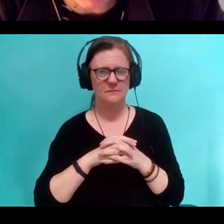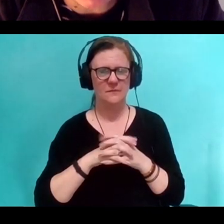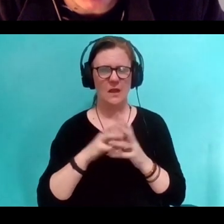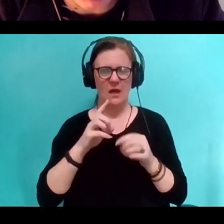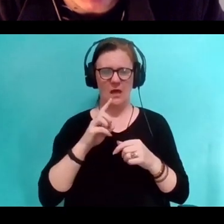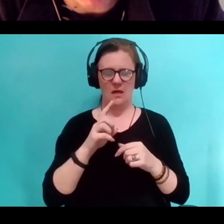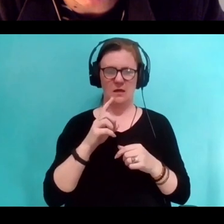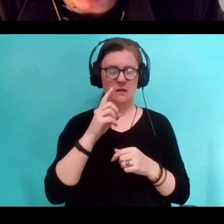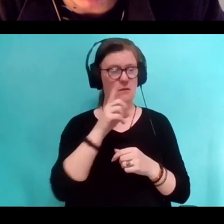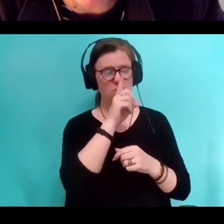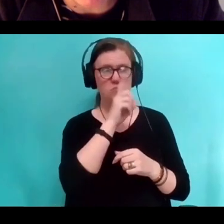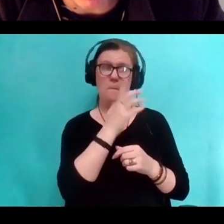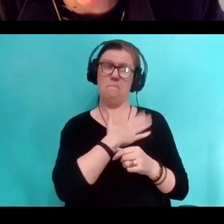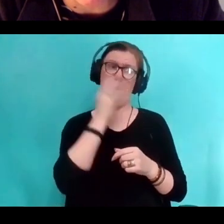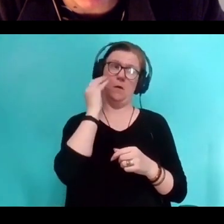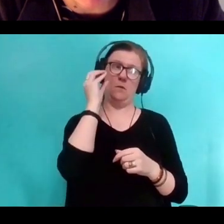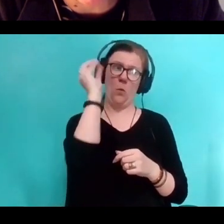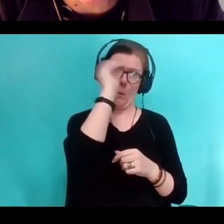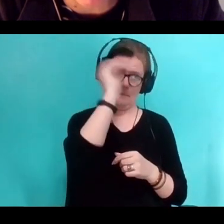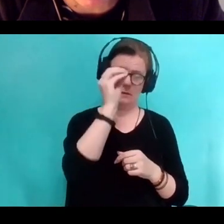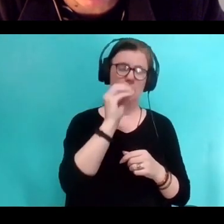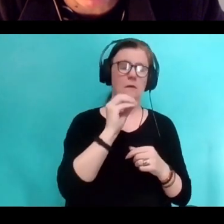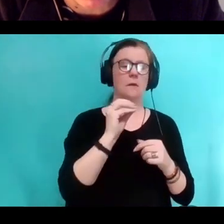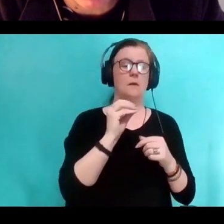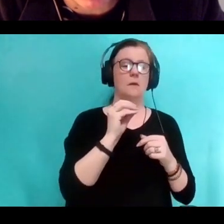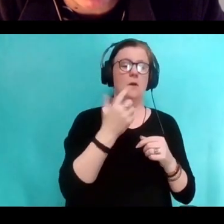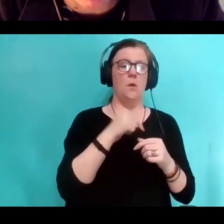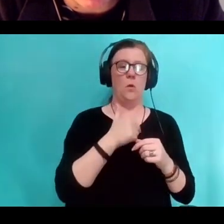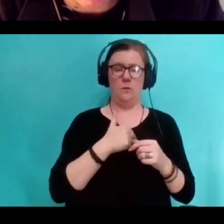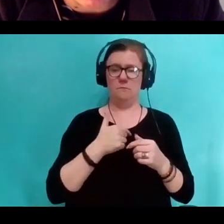and how we respond what happens to us, what we do with that.